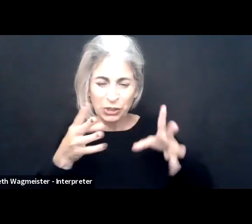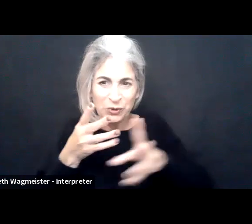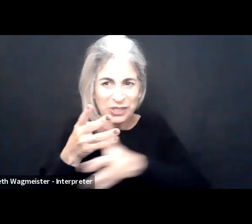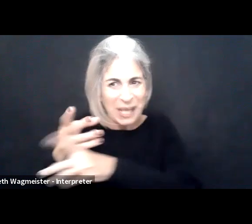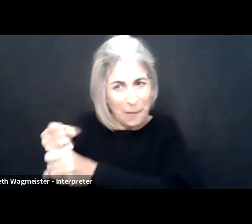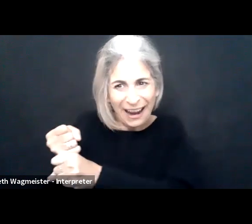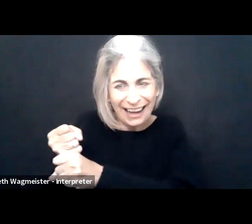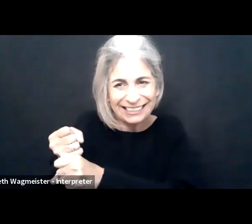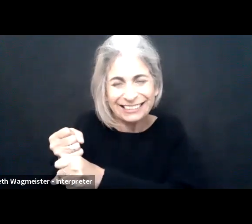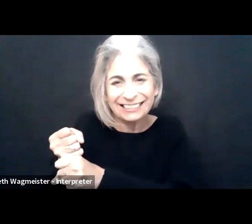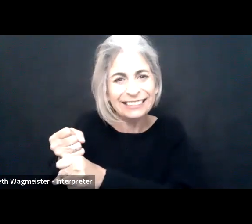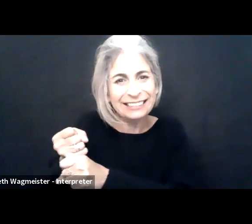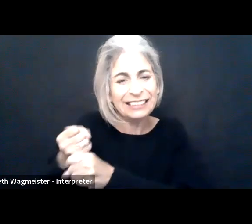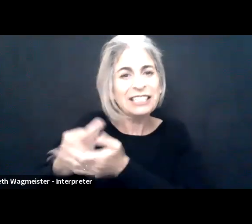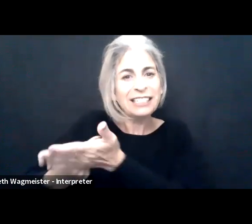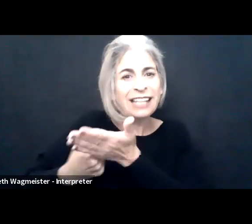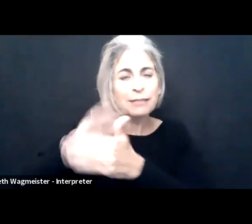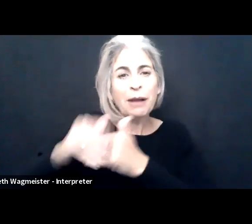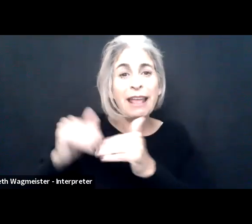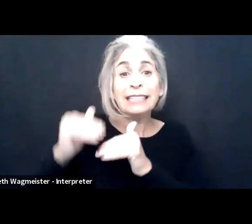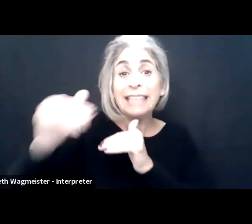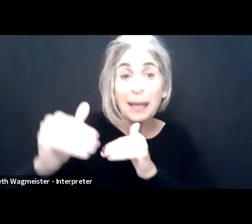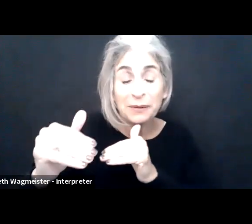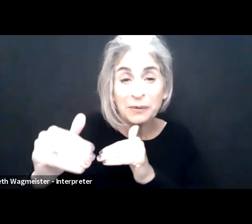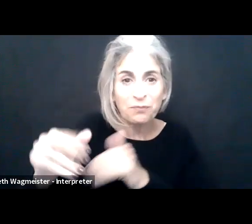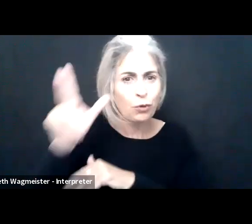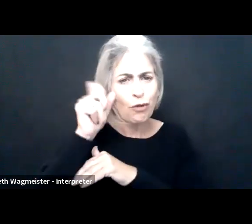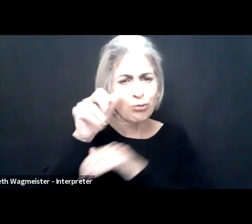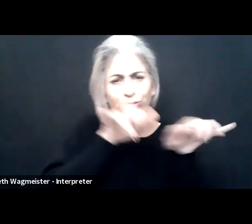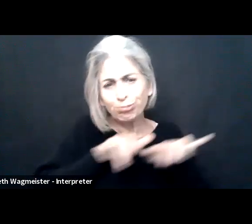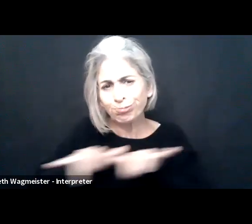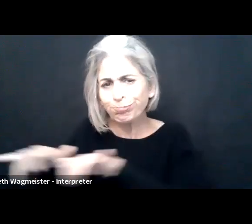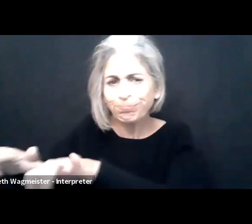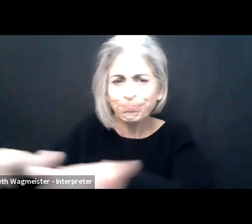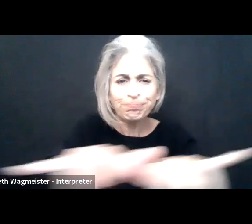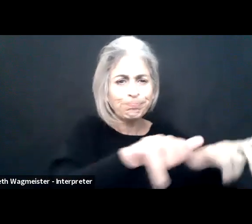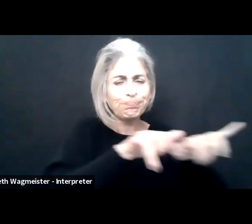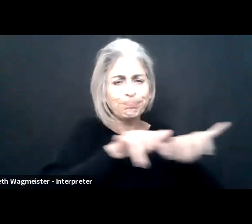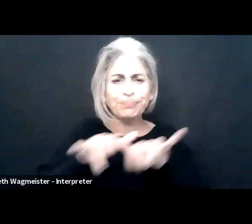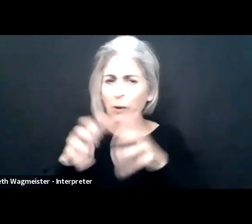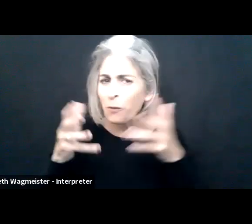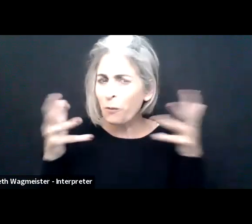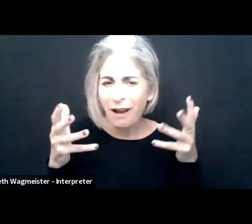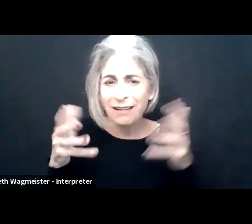Just a couple things that I want to maybe add to summarize and then talk a little bit about next steps. I think what we heard across all these